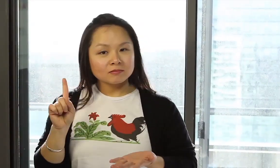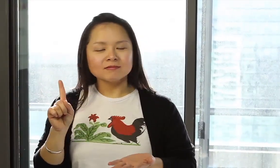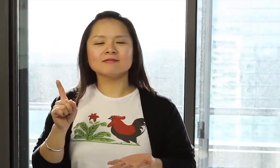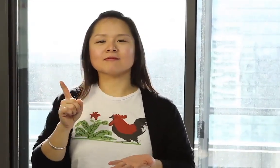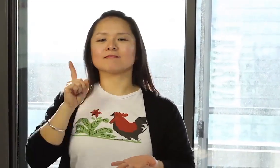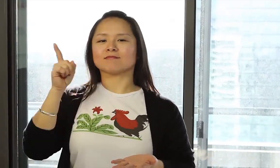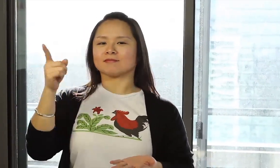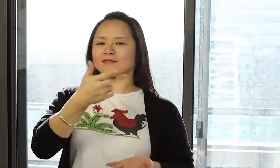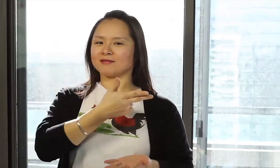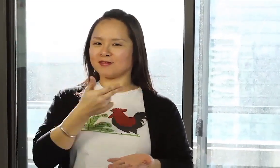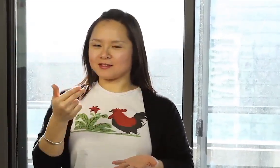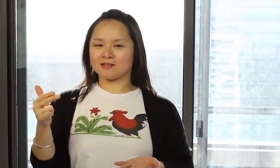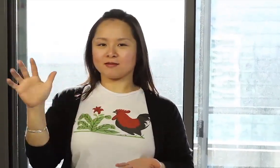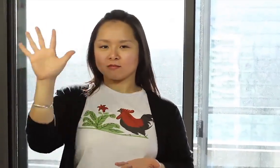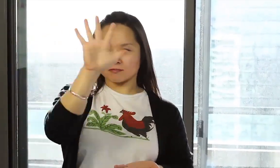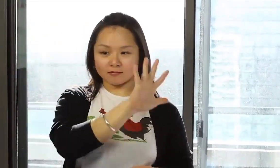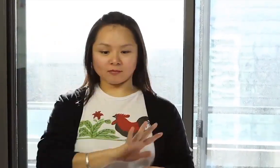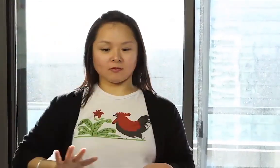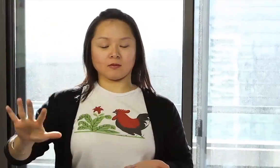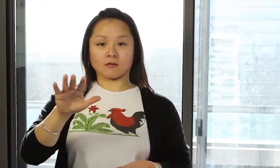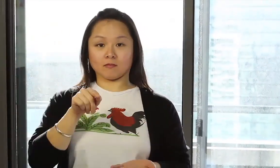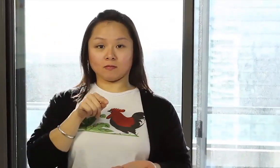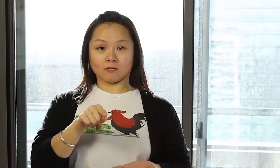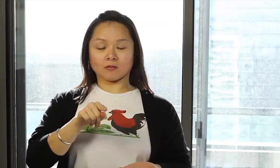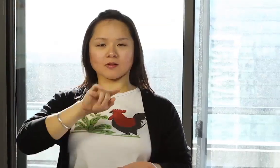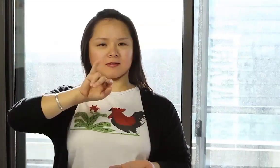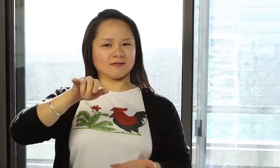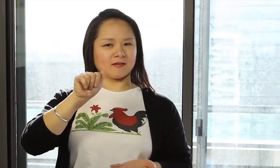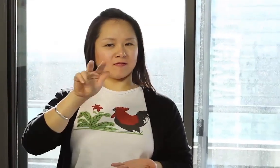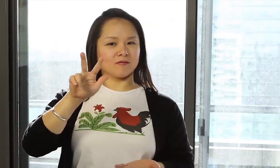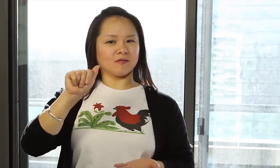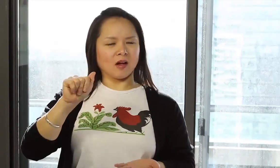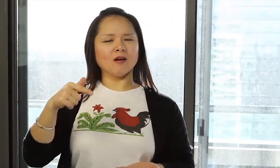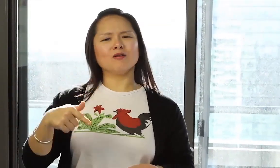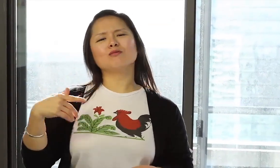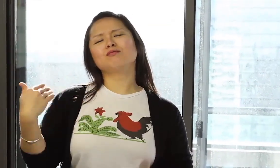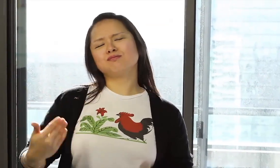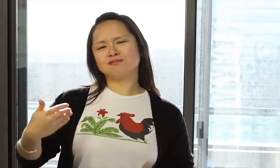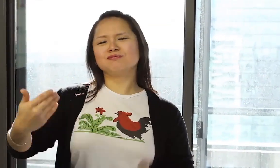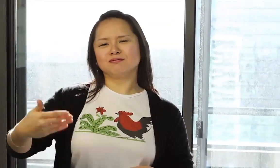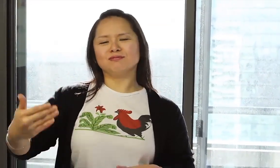where it is still a national dish. It